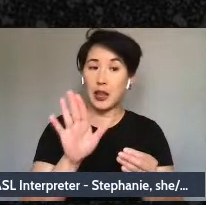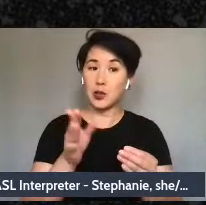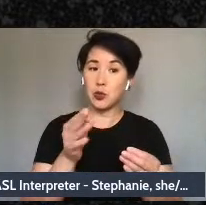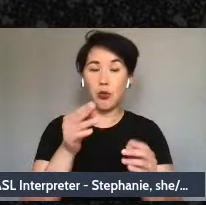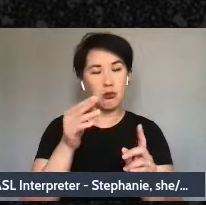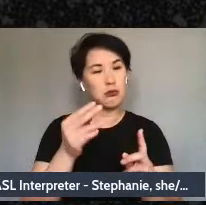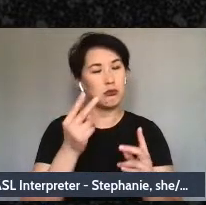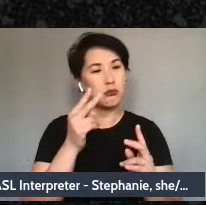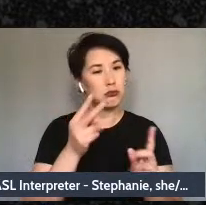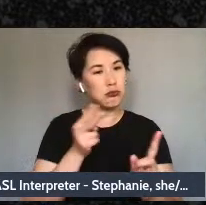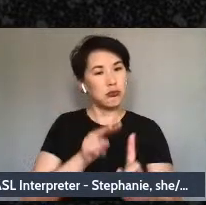I see